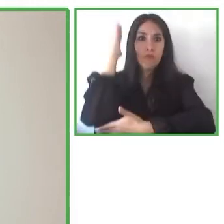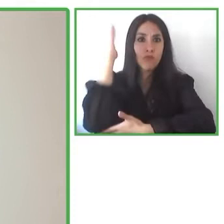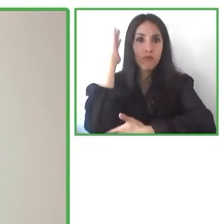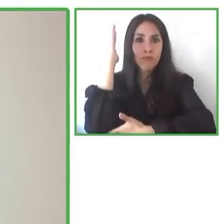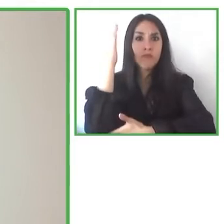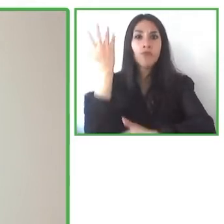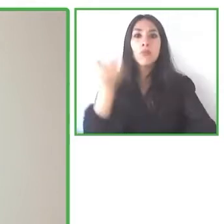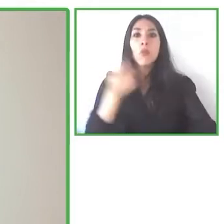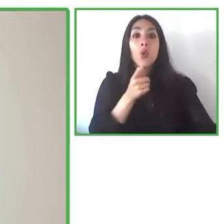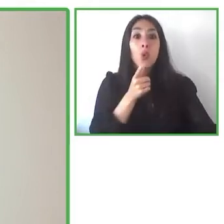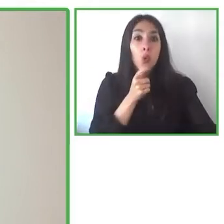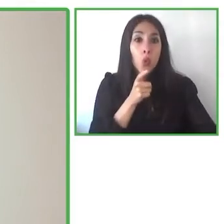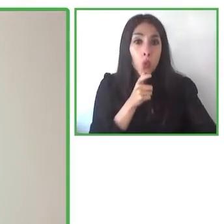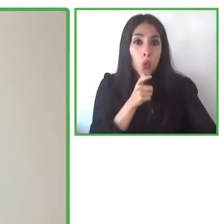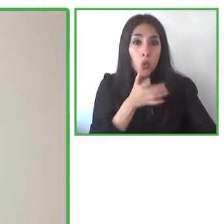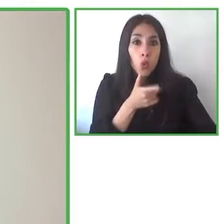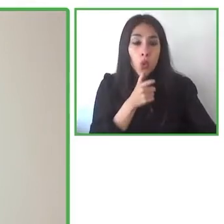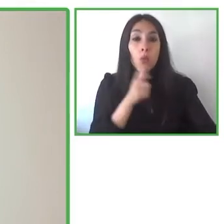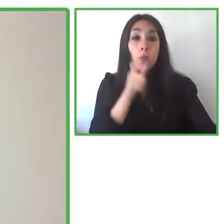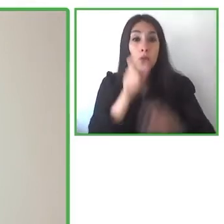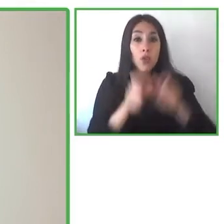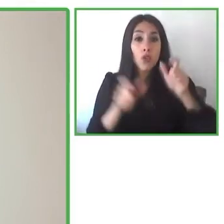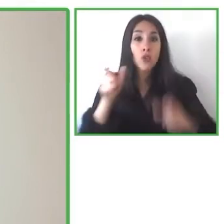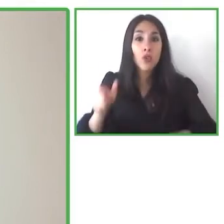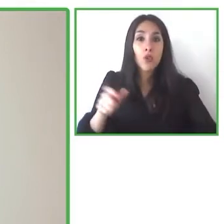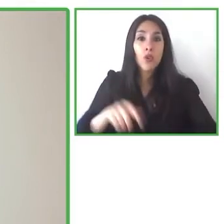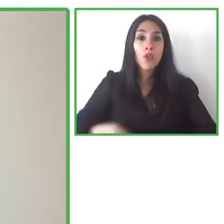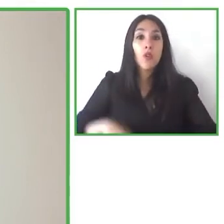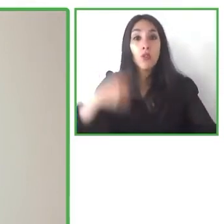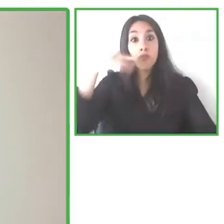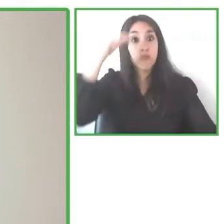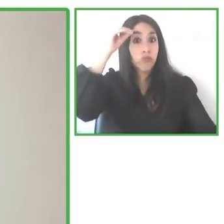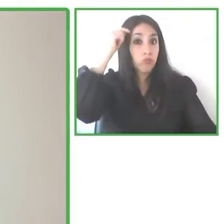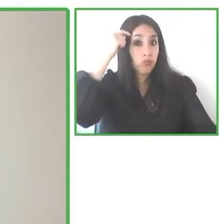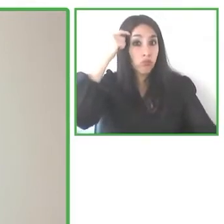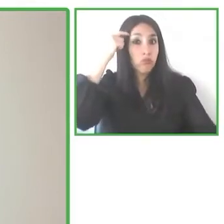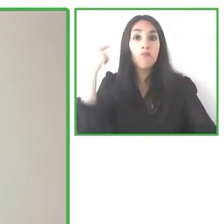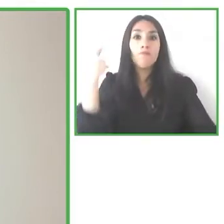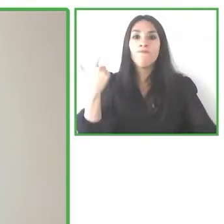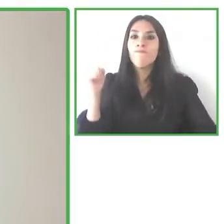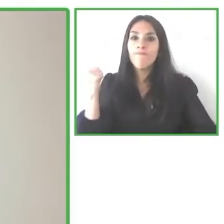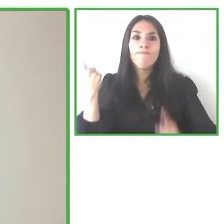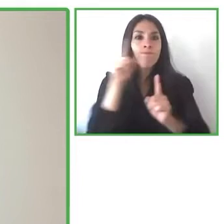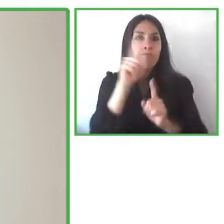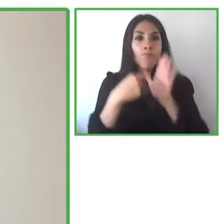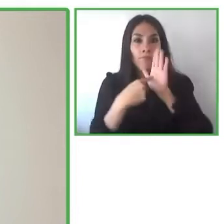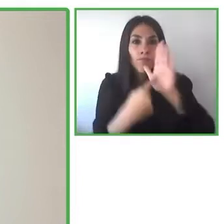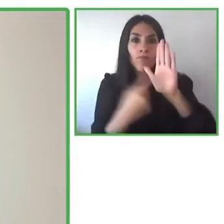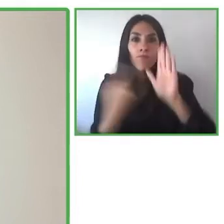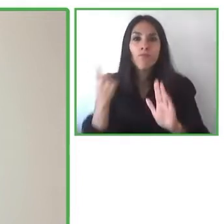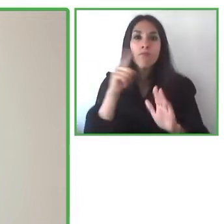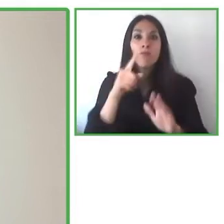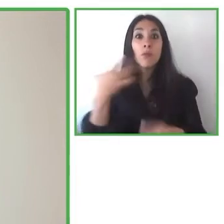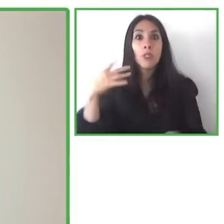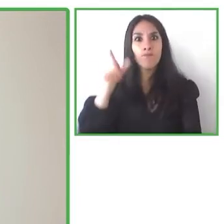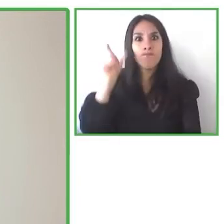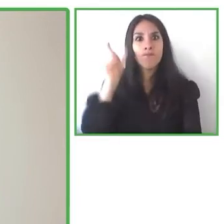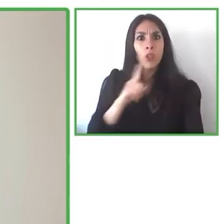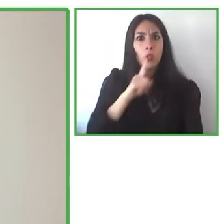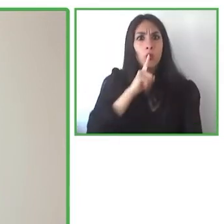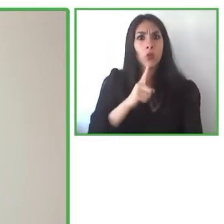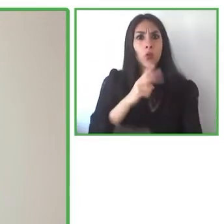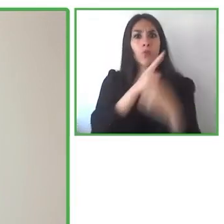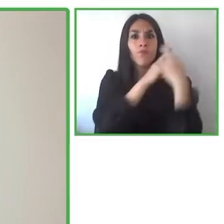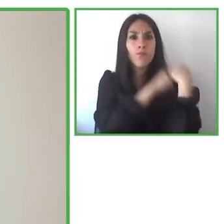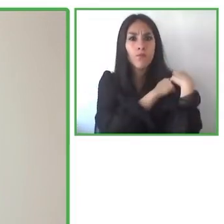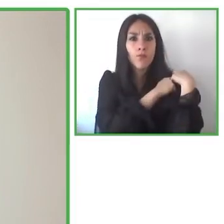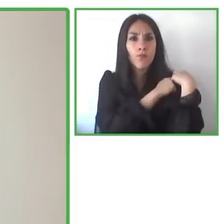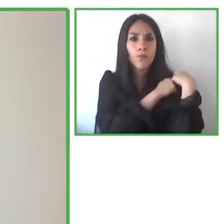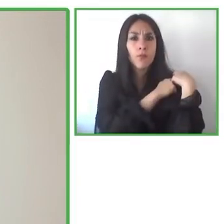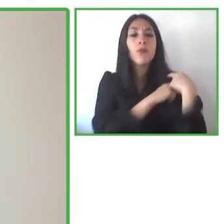three very interesting experts with us today, who are bringing their knowledge in developing